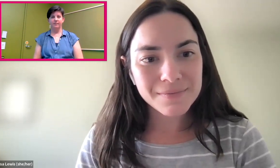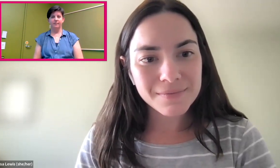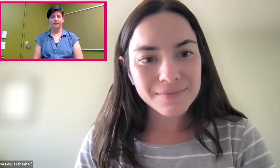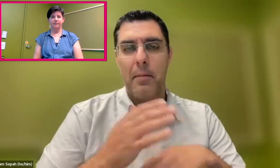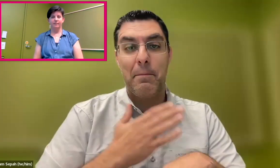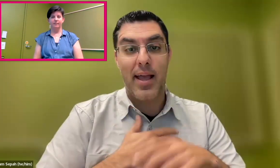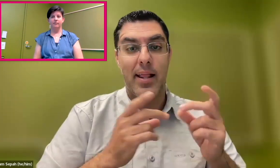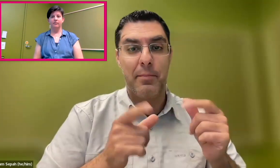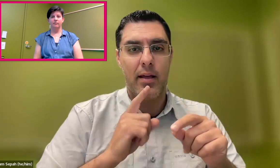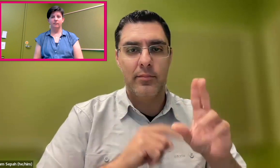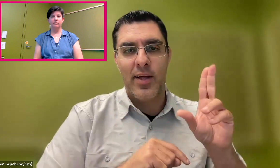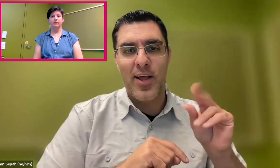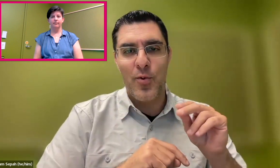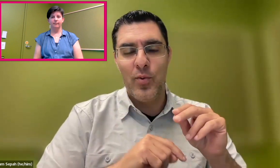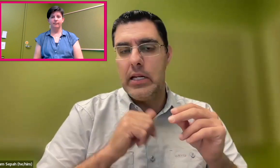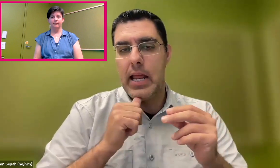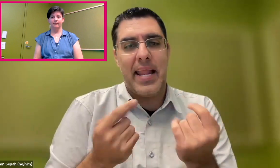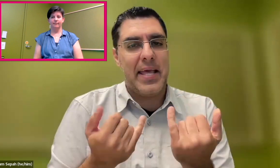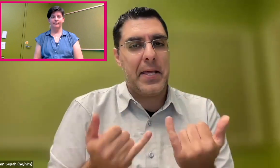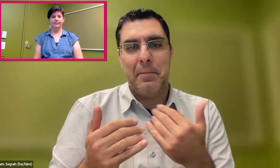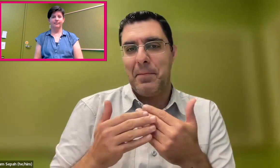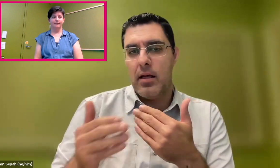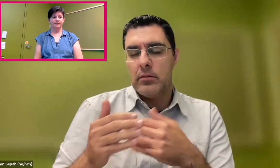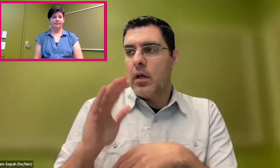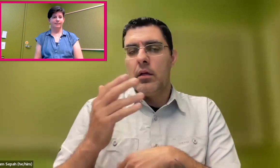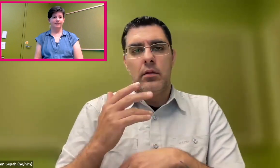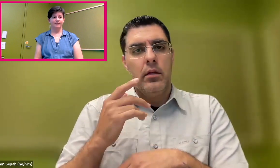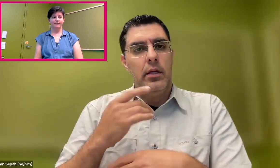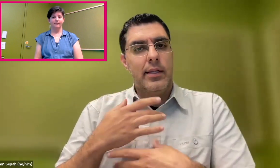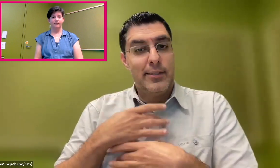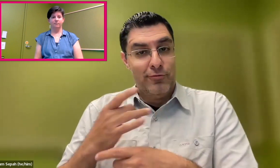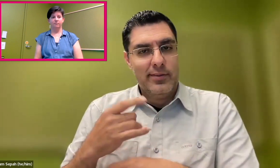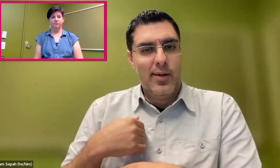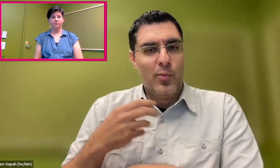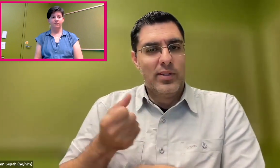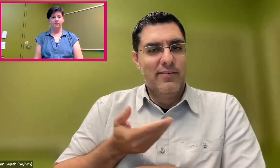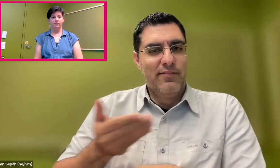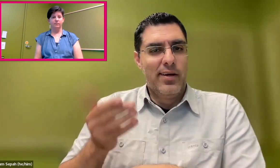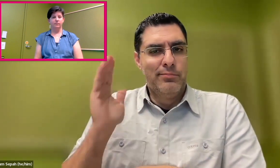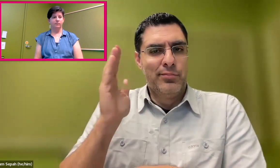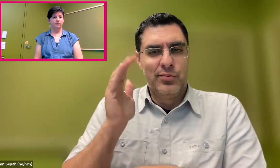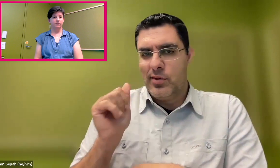Right. My quick answer is no, not in the immediate future. It's interesting.